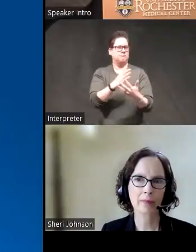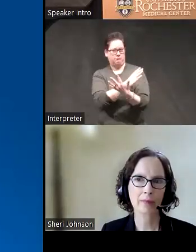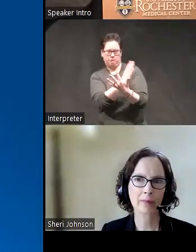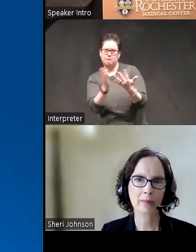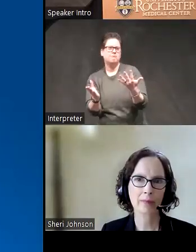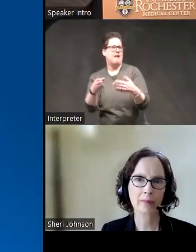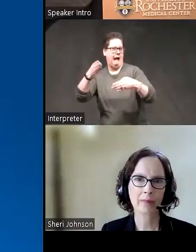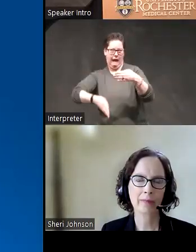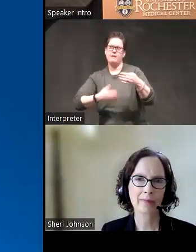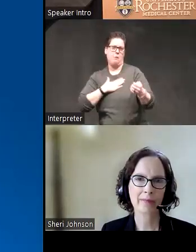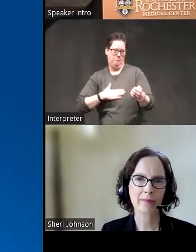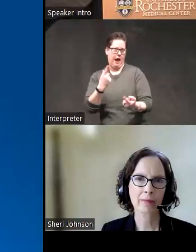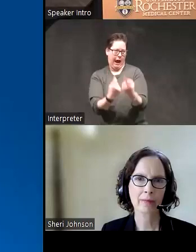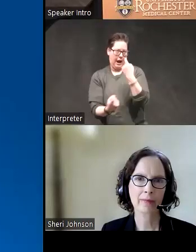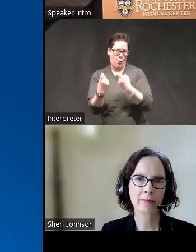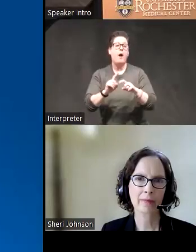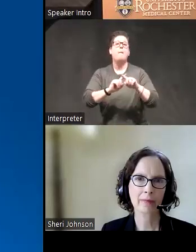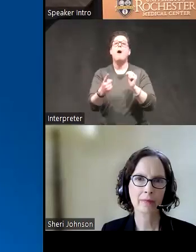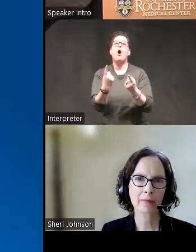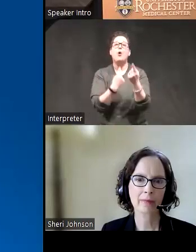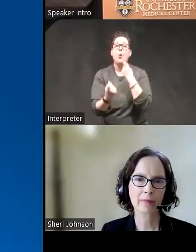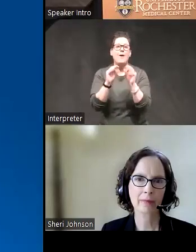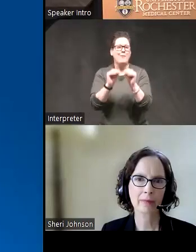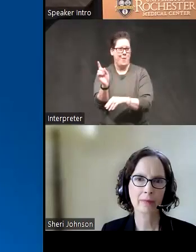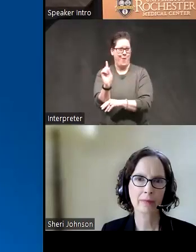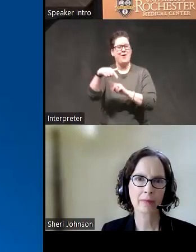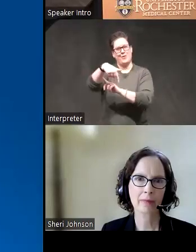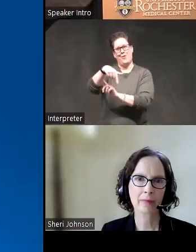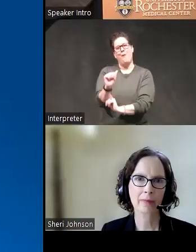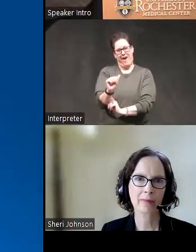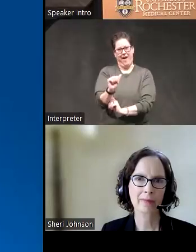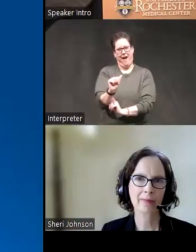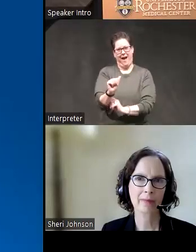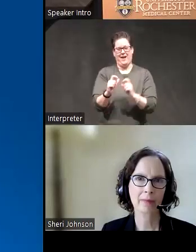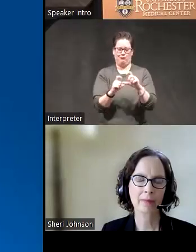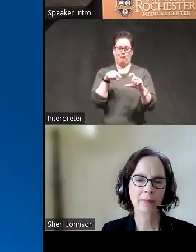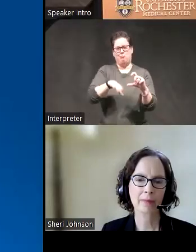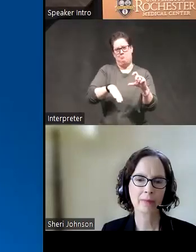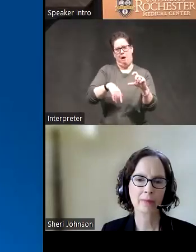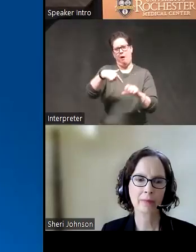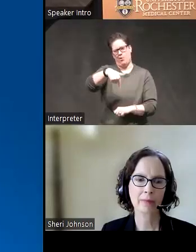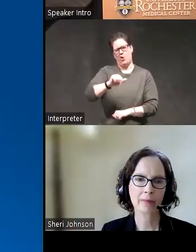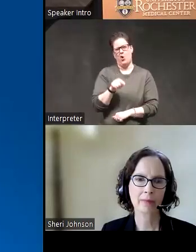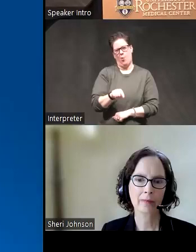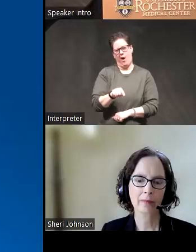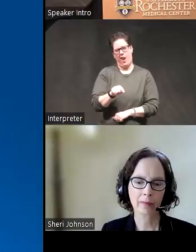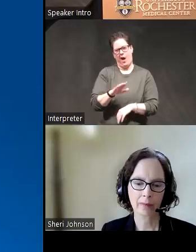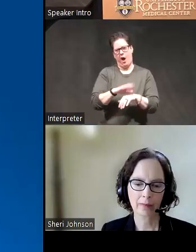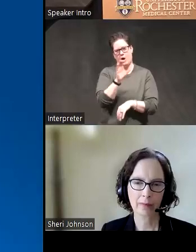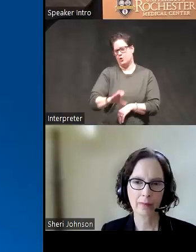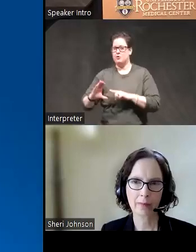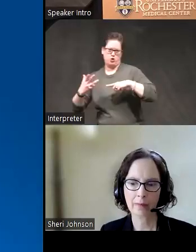especially and if you do put those in the Q a box through zoom and I'll be going through